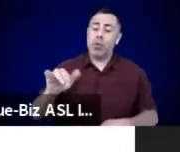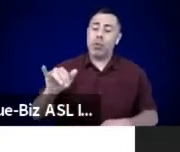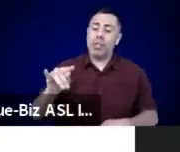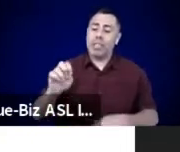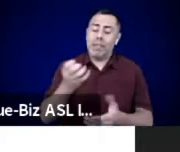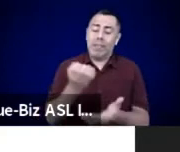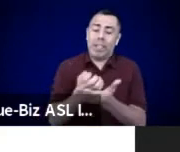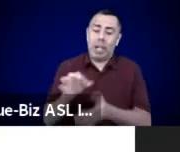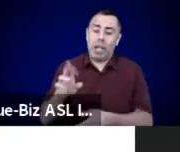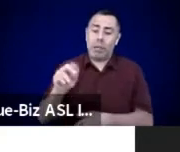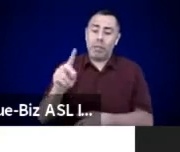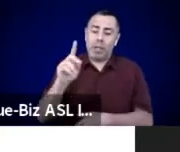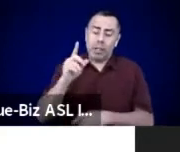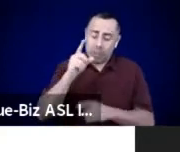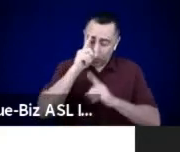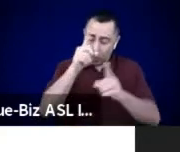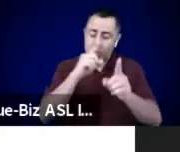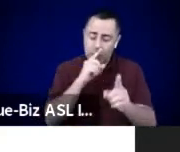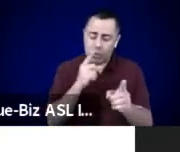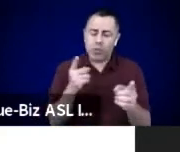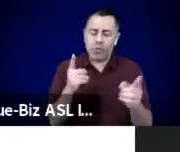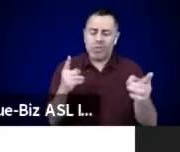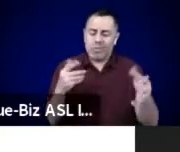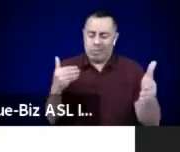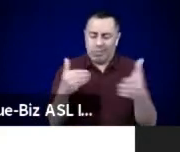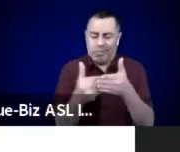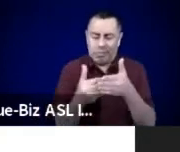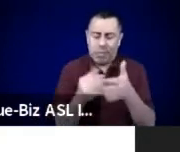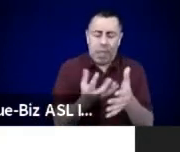We allow our grief to be transmuted, transmitted through this breath.